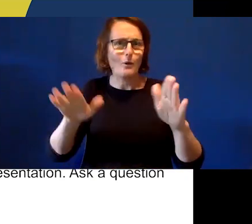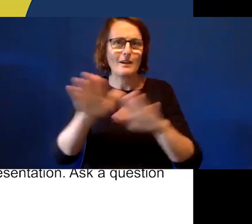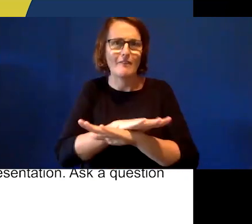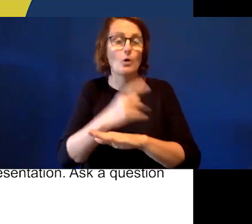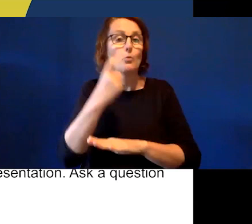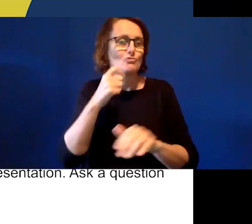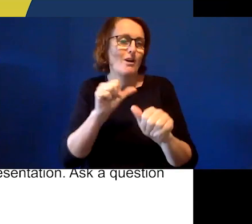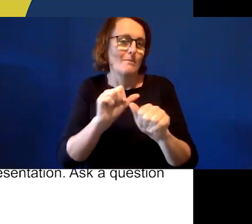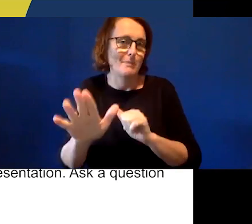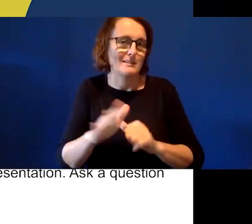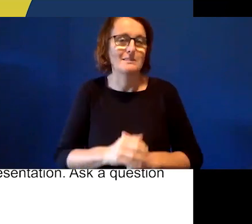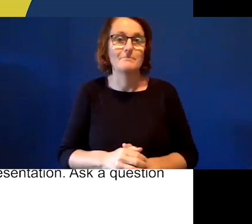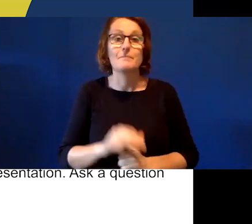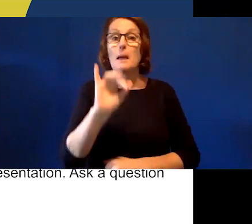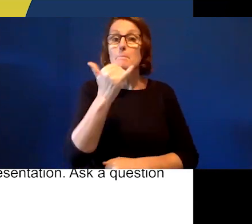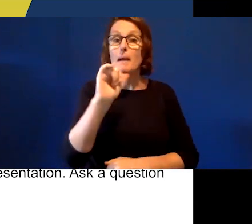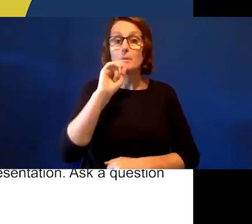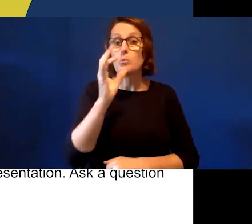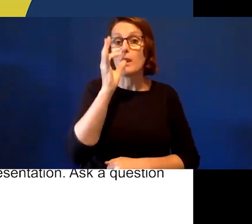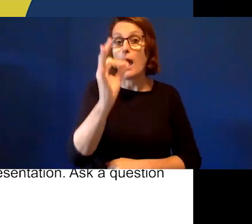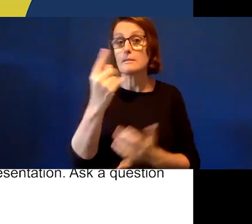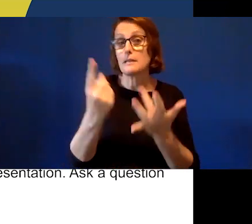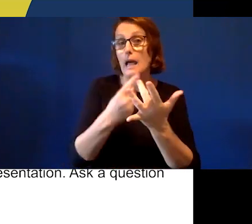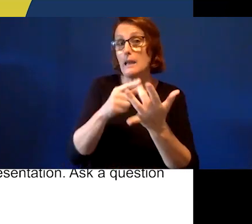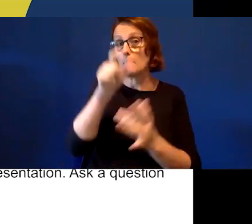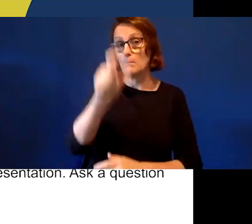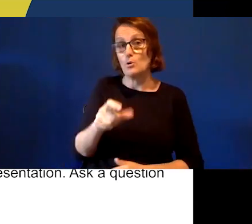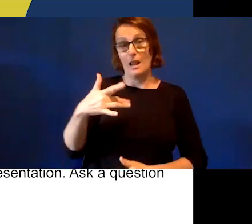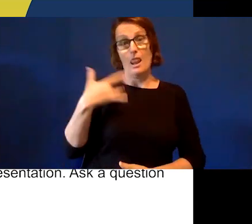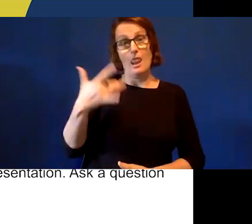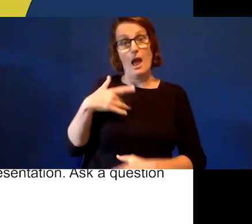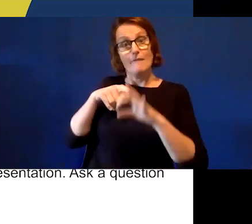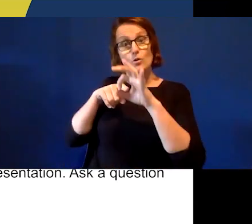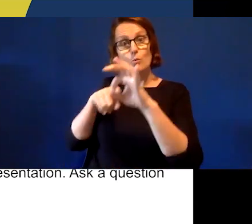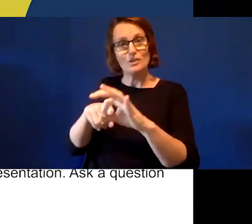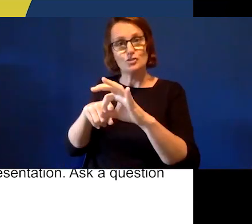also invite someone to ask a question live. Please note, these will be recorded.